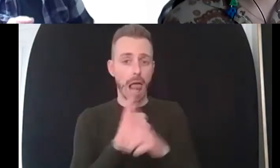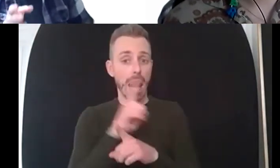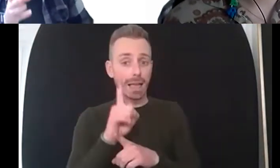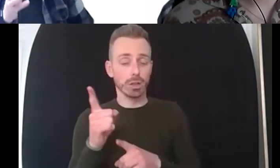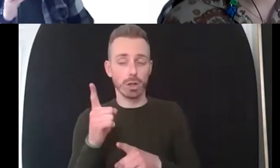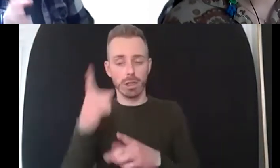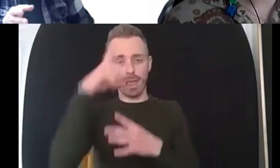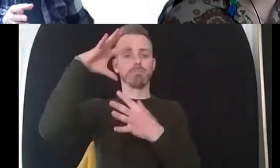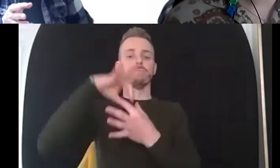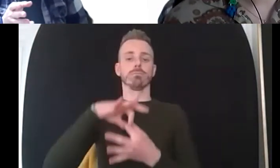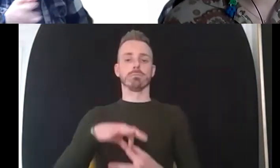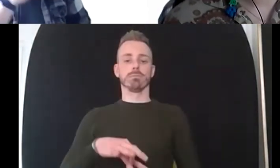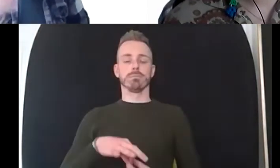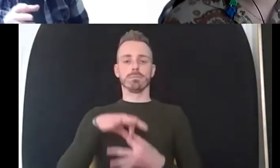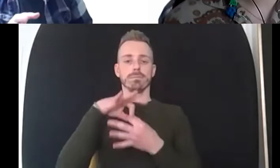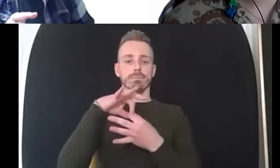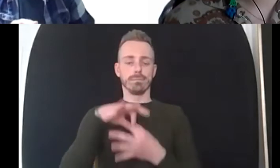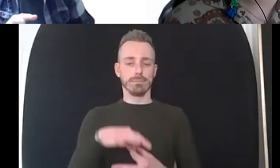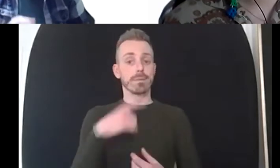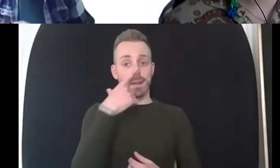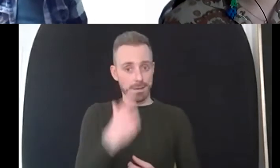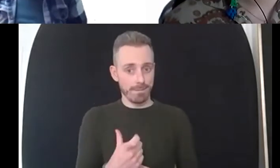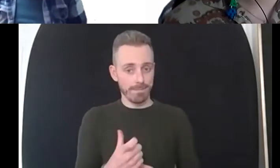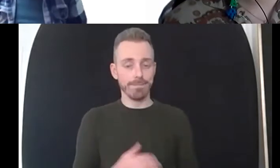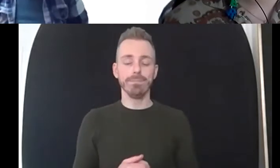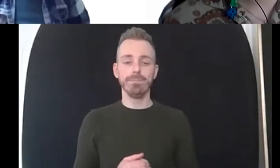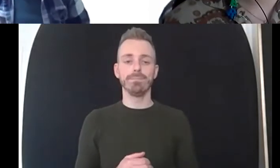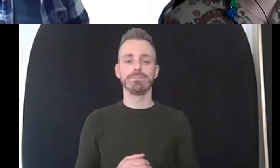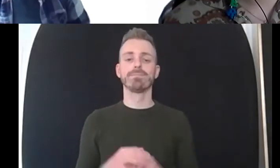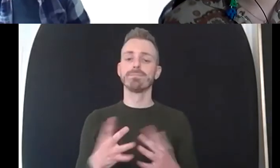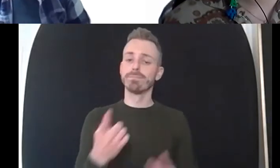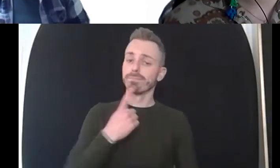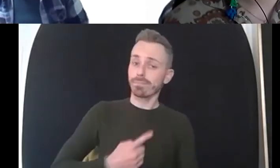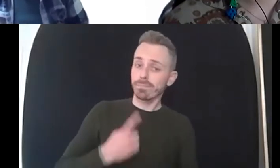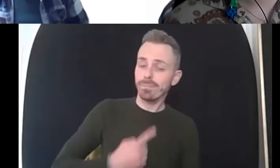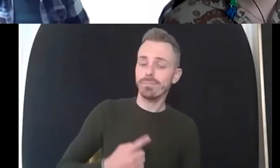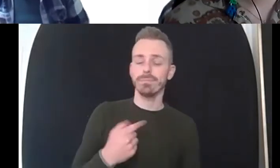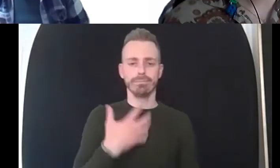me because i am a person orientated individual is that sense of connection with other people